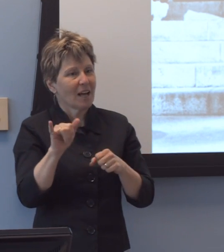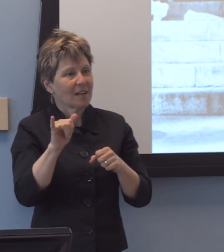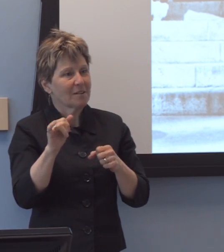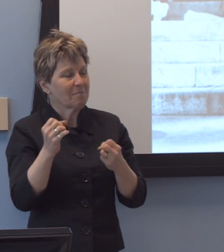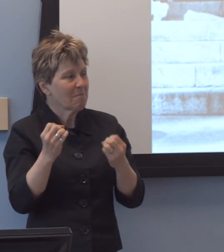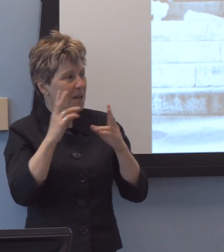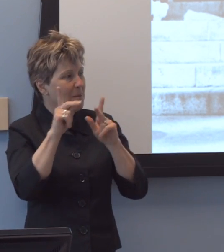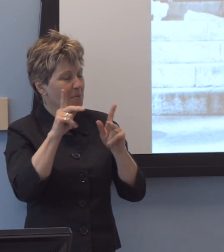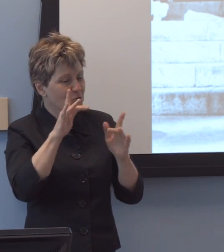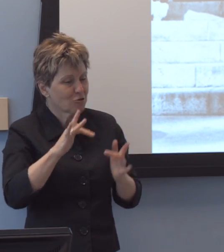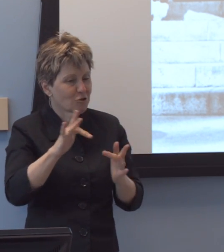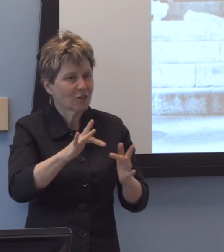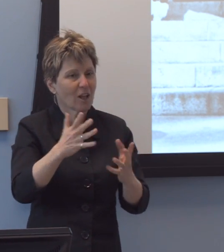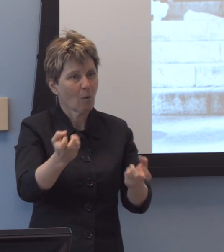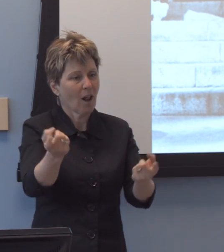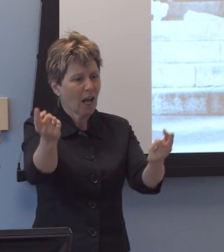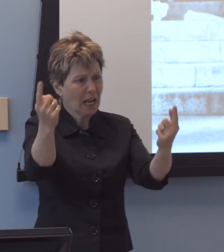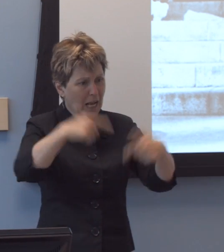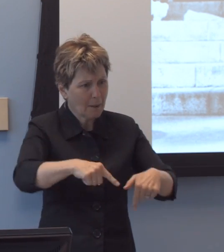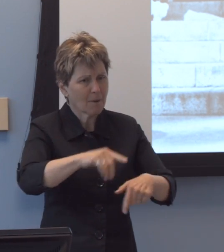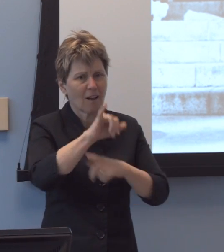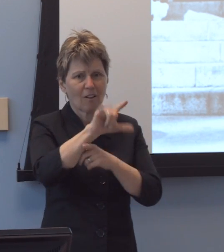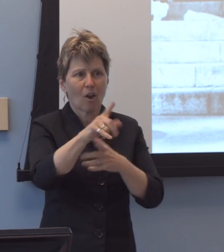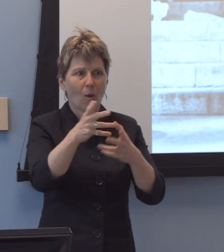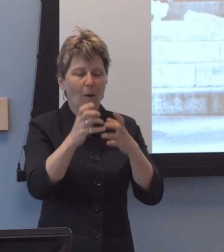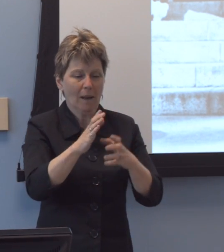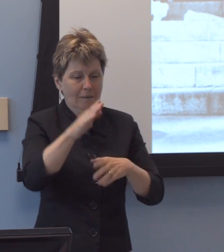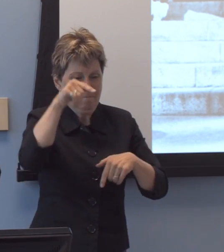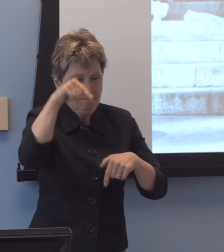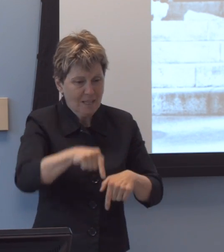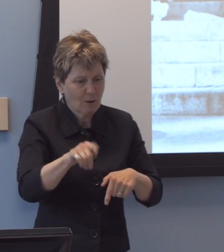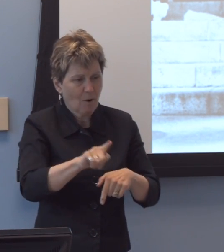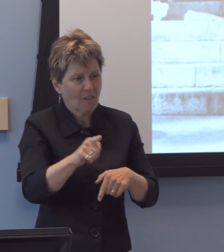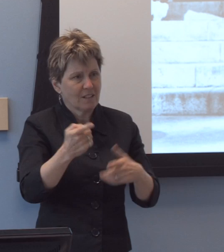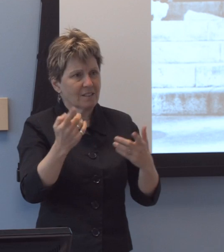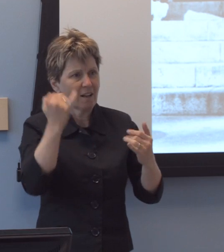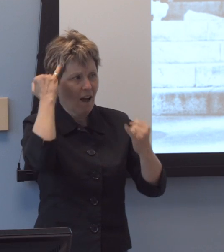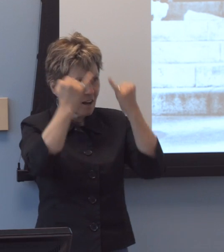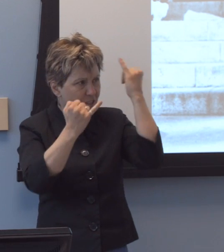"We just wanna be here at Illinois, 'cause we wanna be where these ideas were first created,"